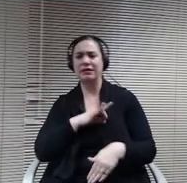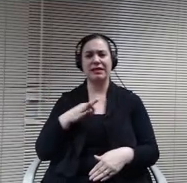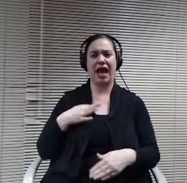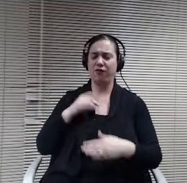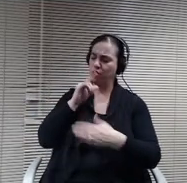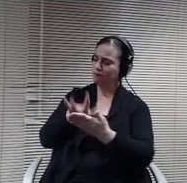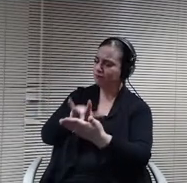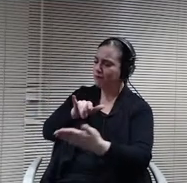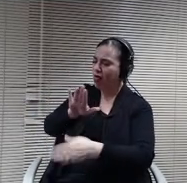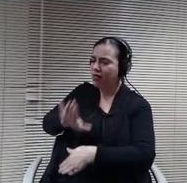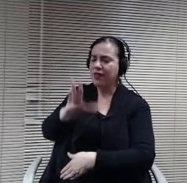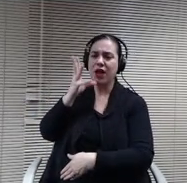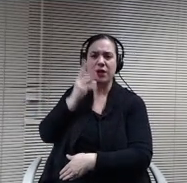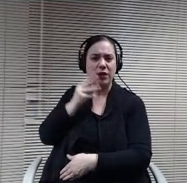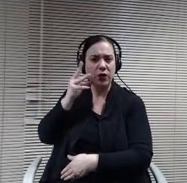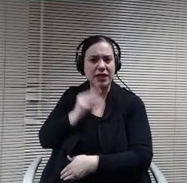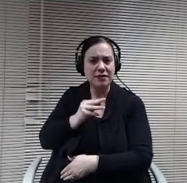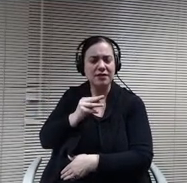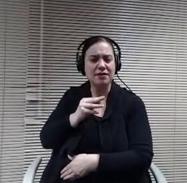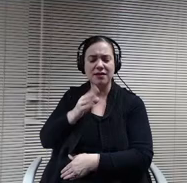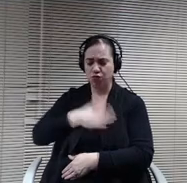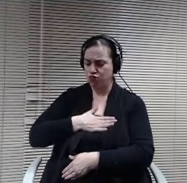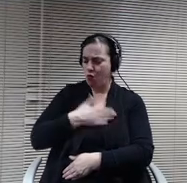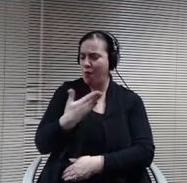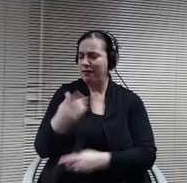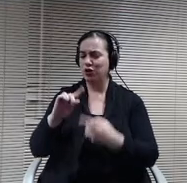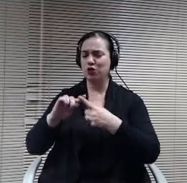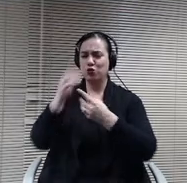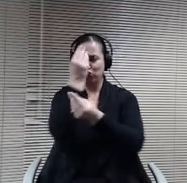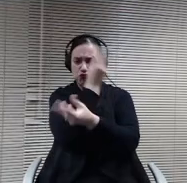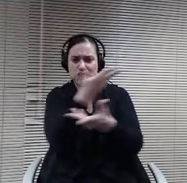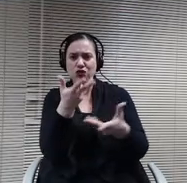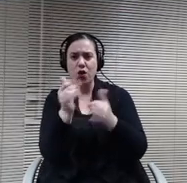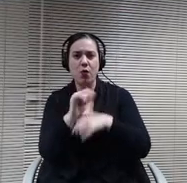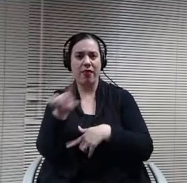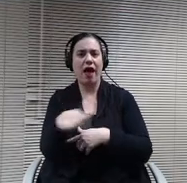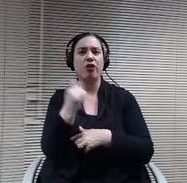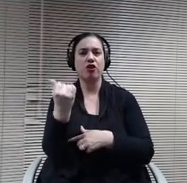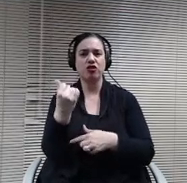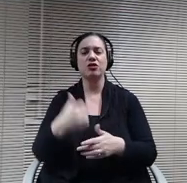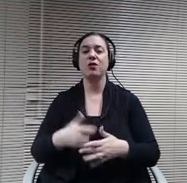experiences and their willingness to share with others. We're excited about the progress that we've